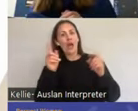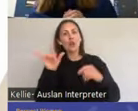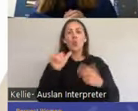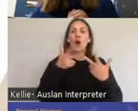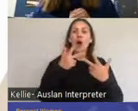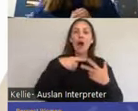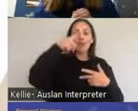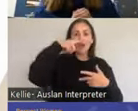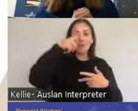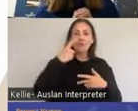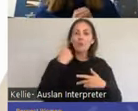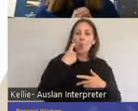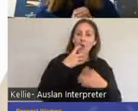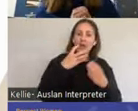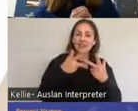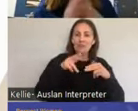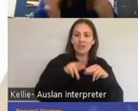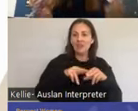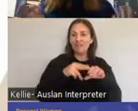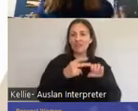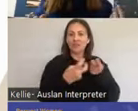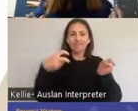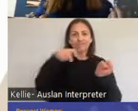that's usually about how the makeup so all our bodies are different.